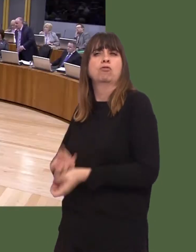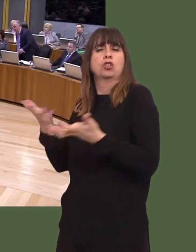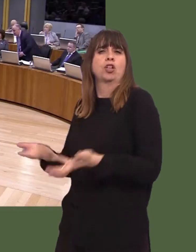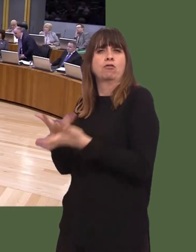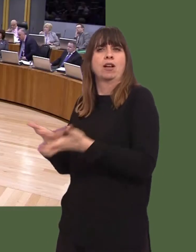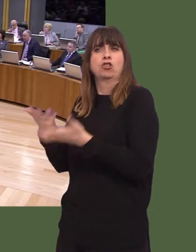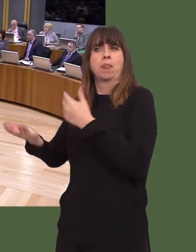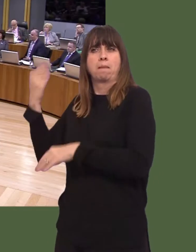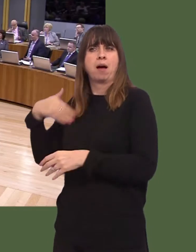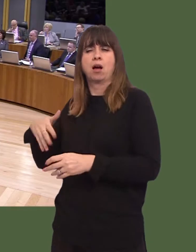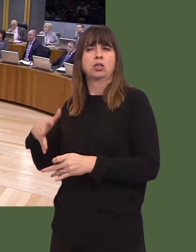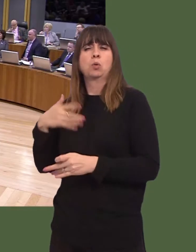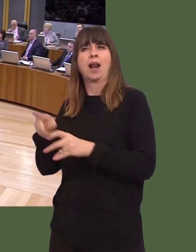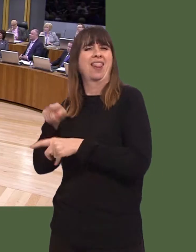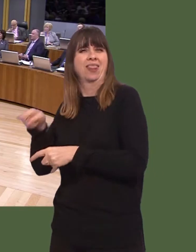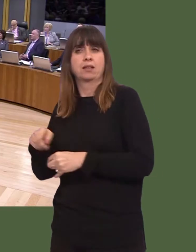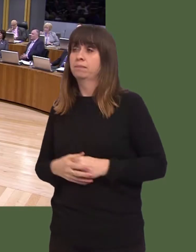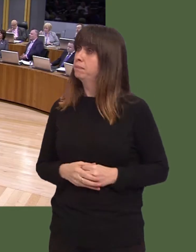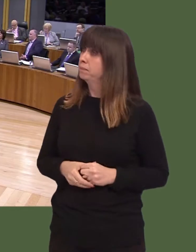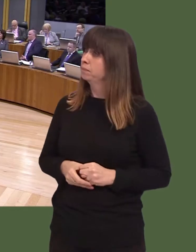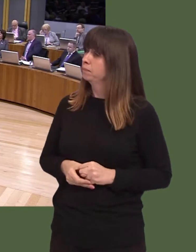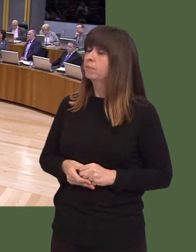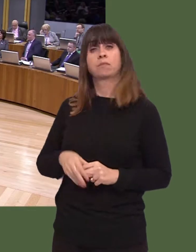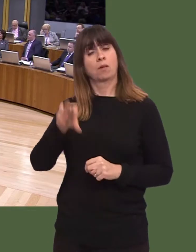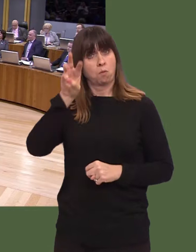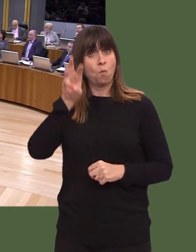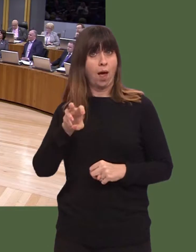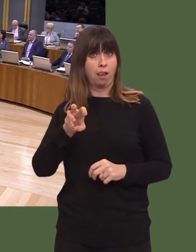Carwyn Jones: There is an issue in Wales, as indeed there is in the UK, about productivity.